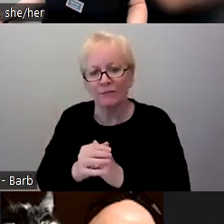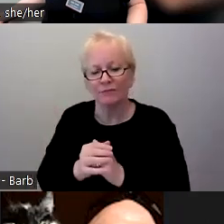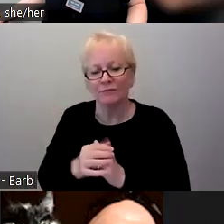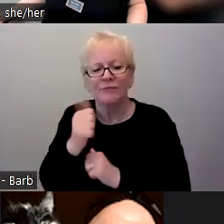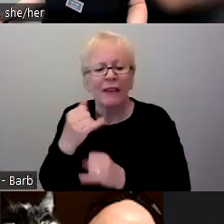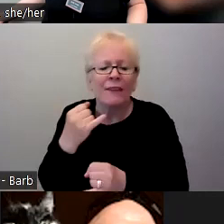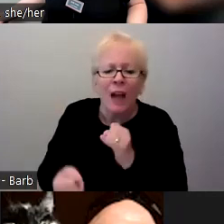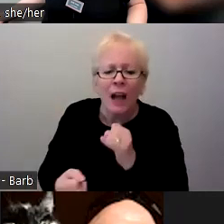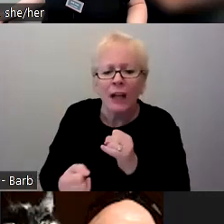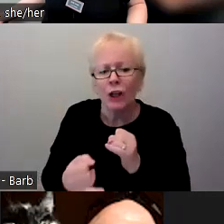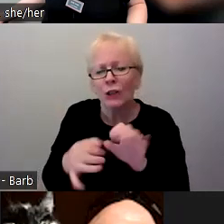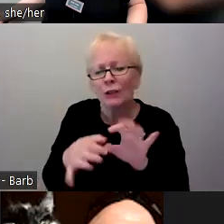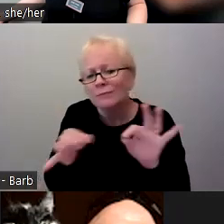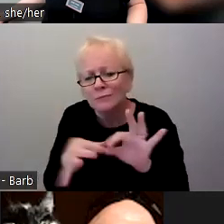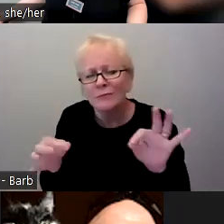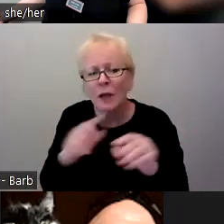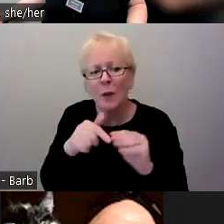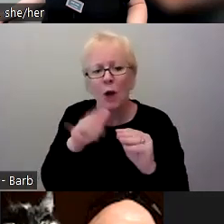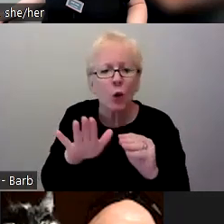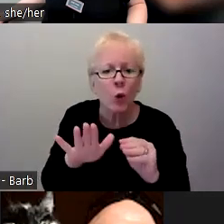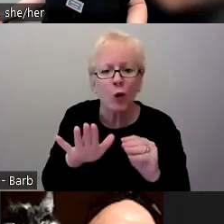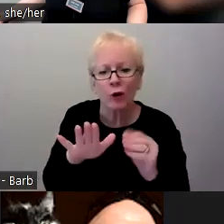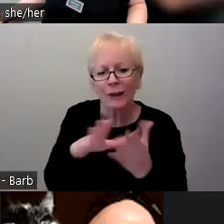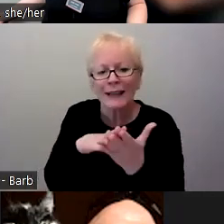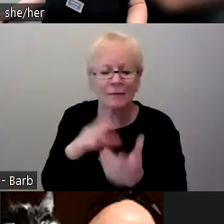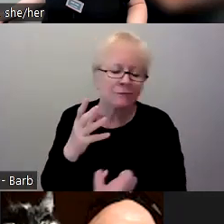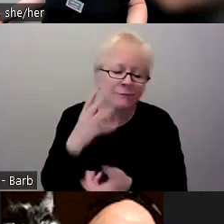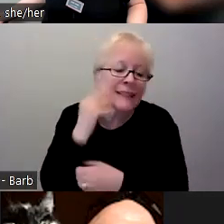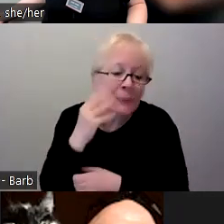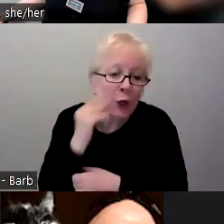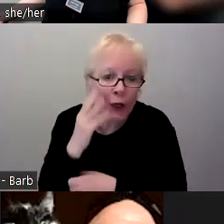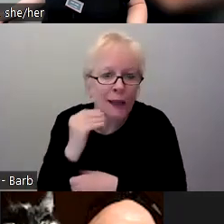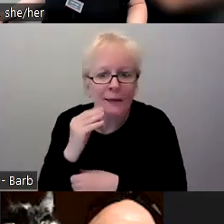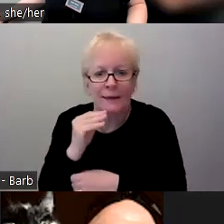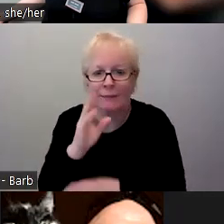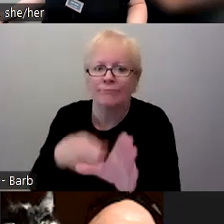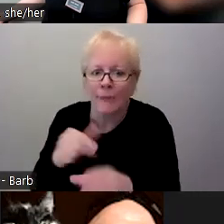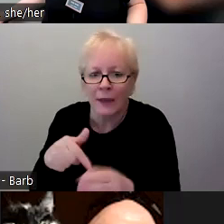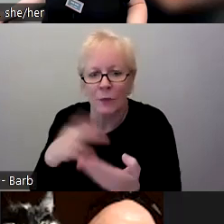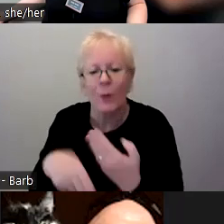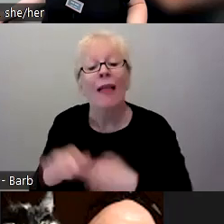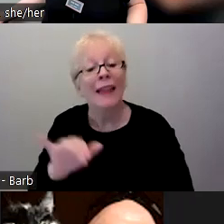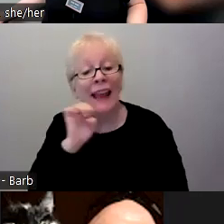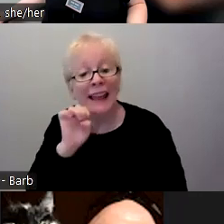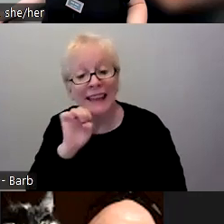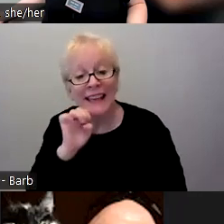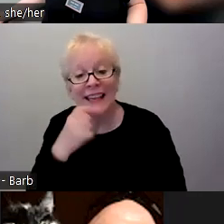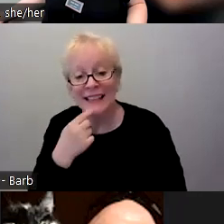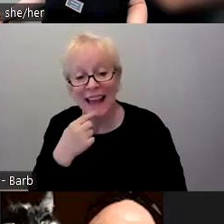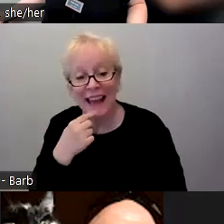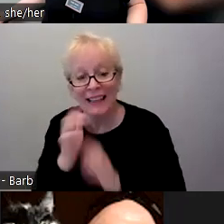takeaway from the experience participating in this program? Which I will add, as Ellie said, she said, looking forward to September, we have a number